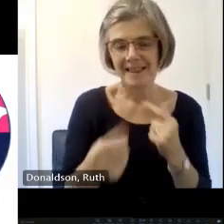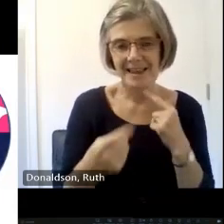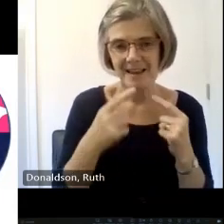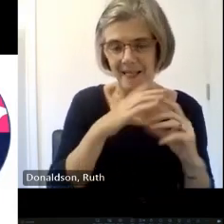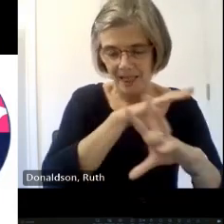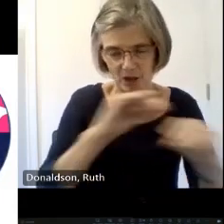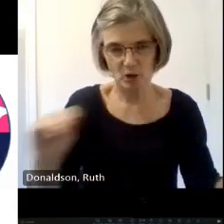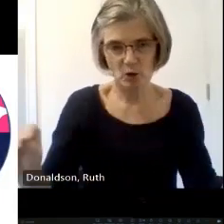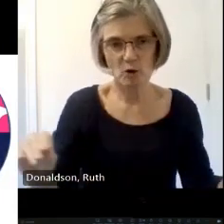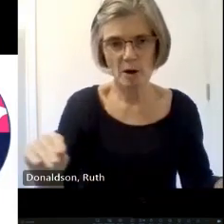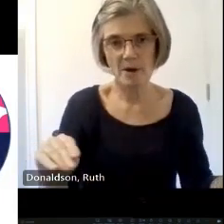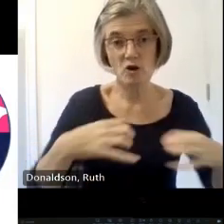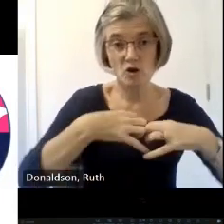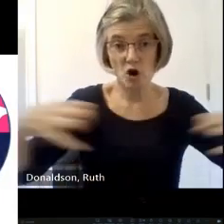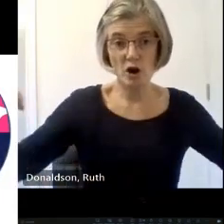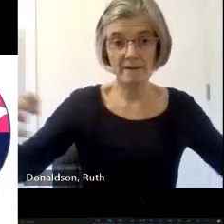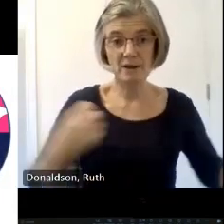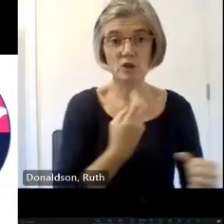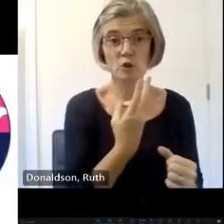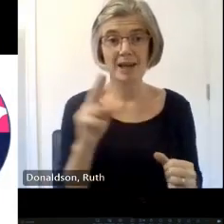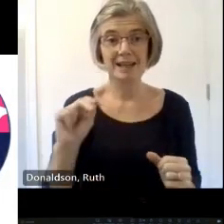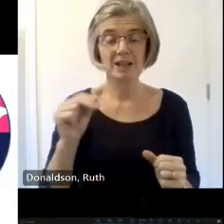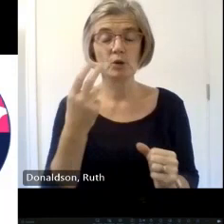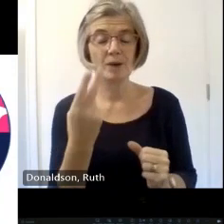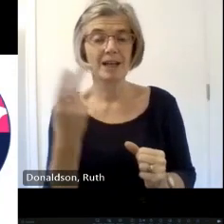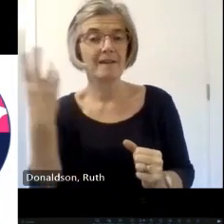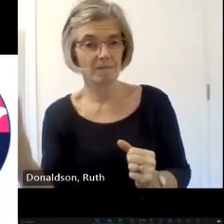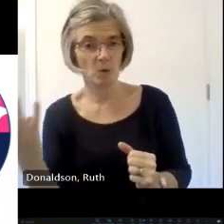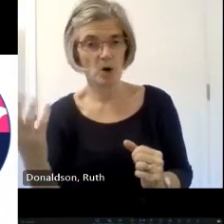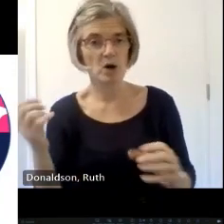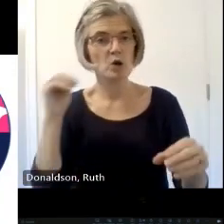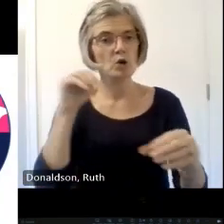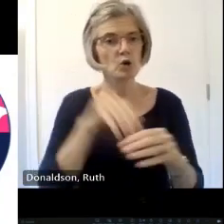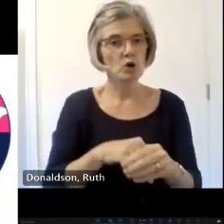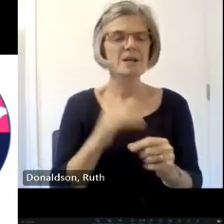is going to be called inclusion at every stage now as you can see it's going to be on the 29th